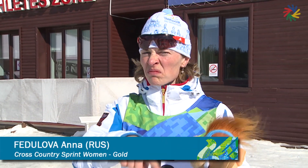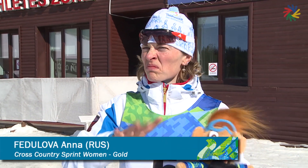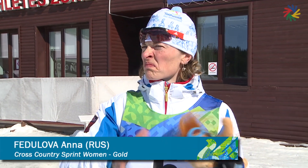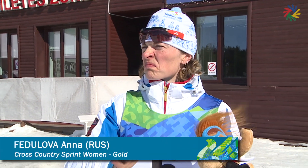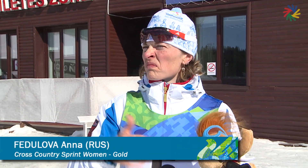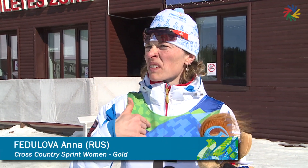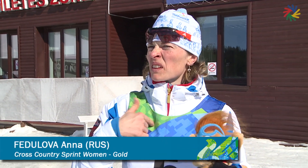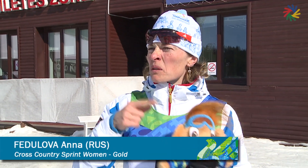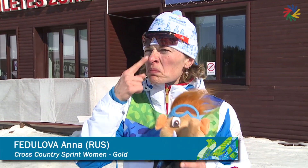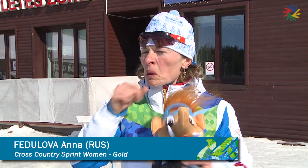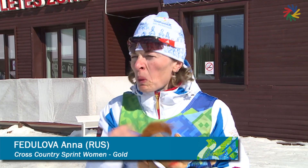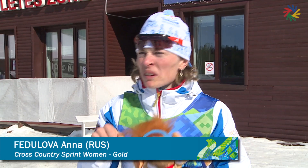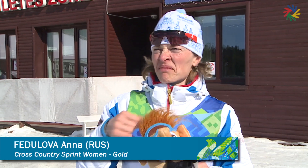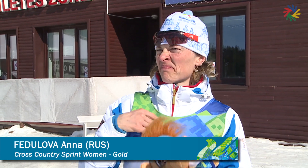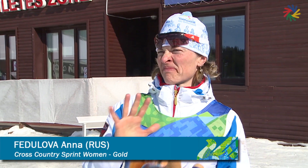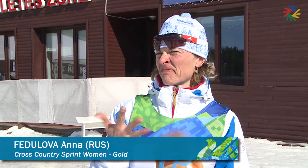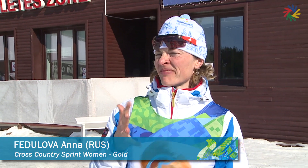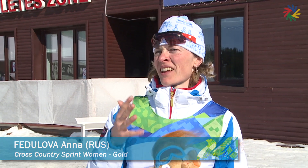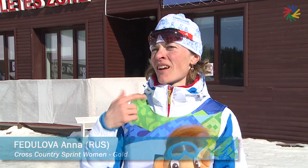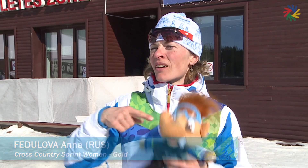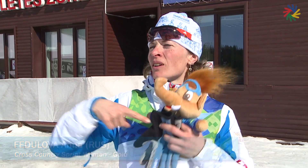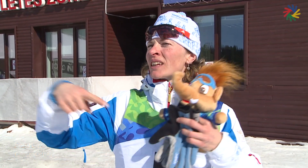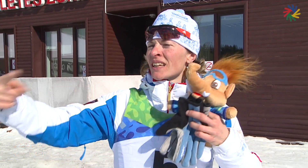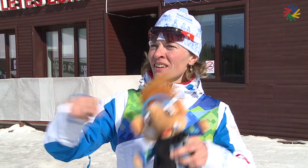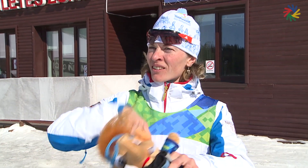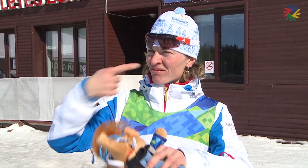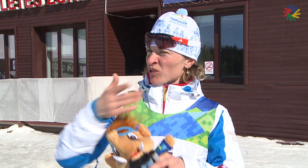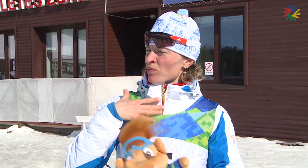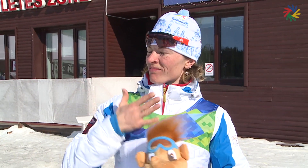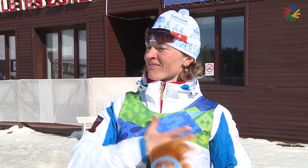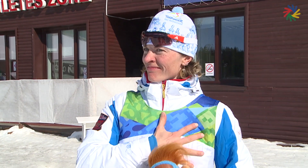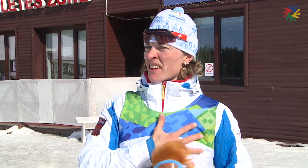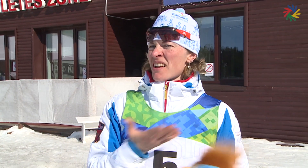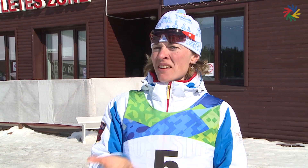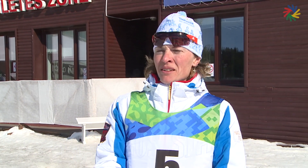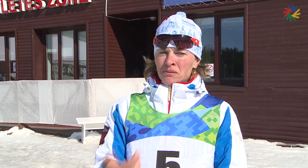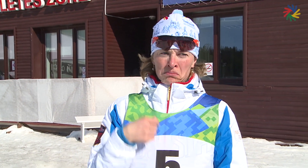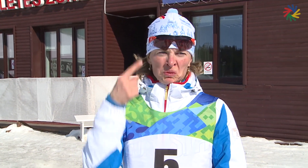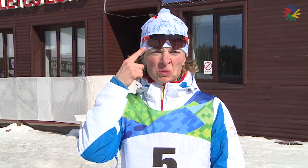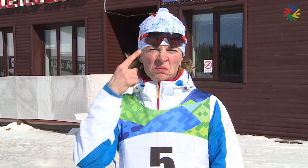Oh, at first, I didn’t think I would perform well as short course races aren't my strongest, I love competing long course races…at first,